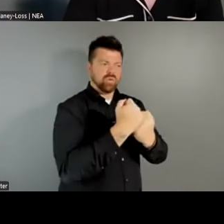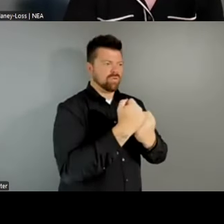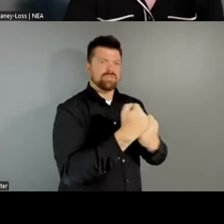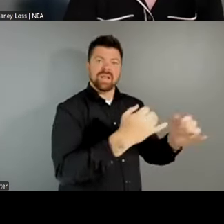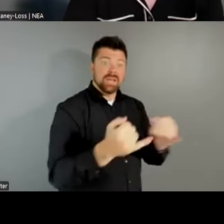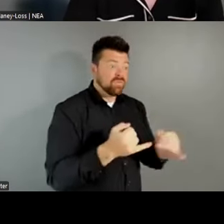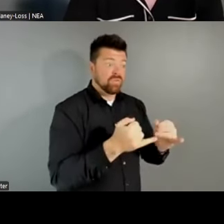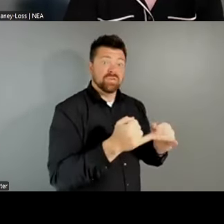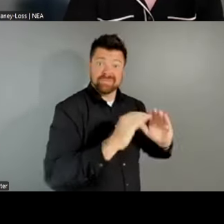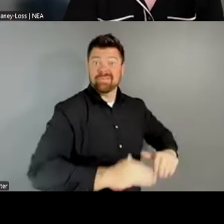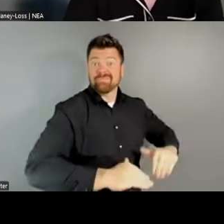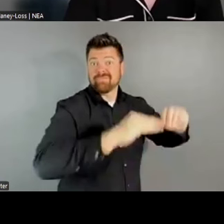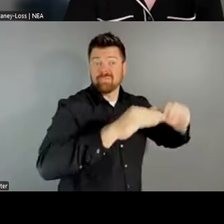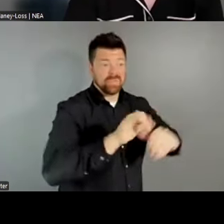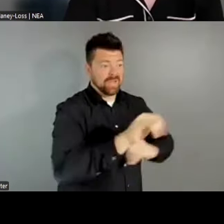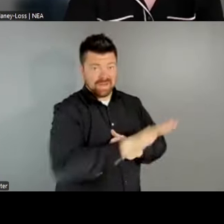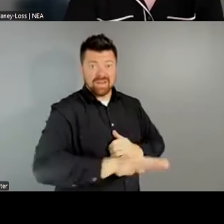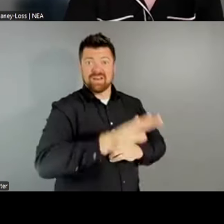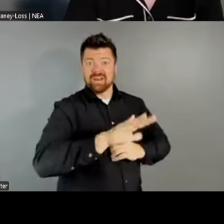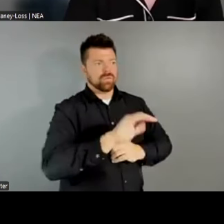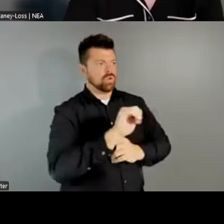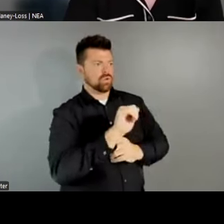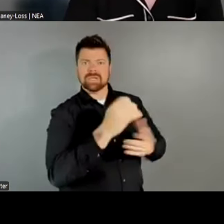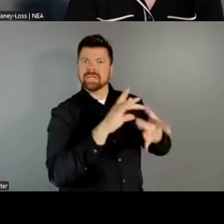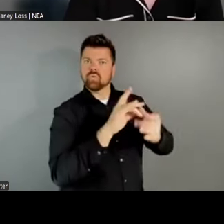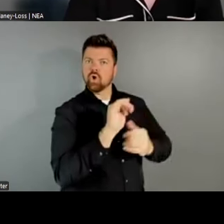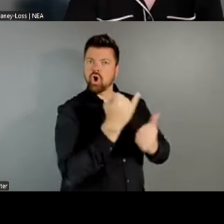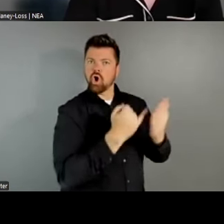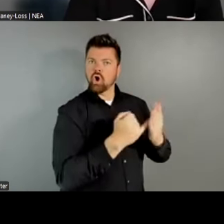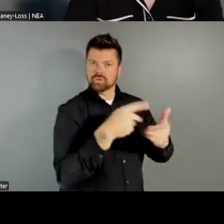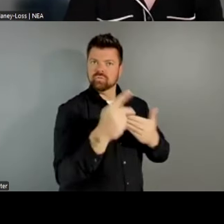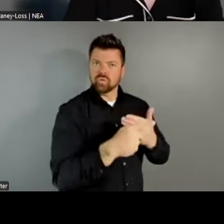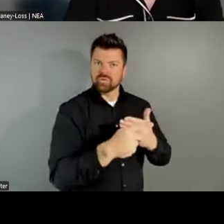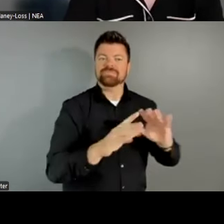programming that's happening. And then I don't think I'm saying something that's news to anyone,